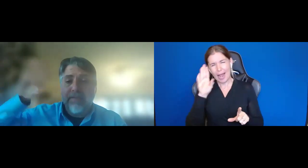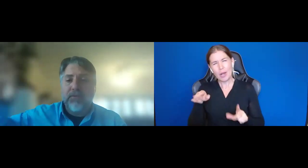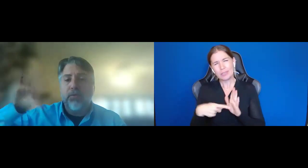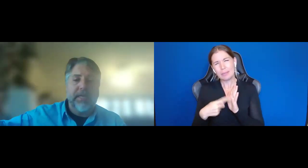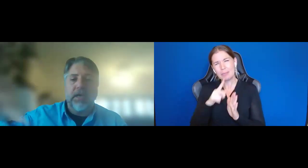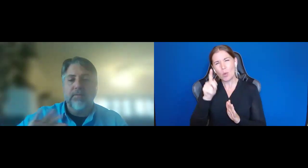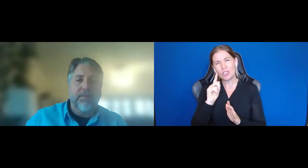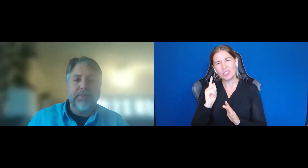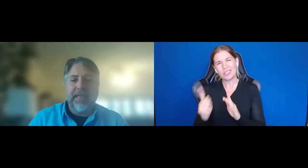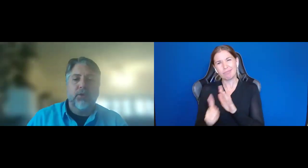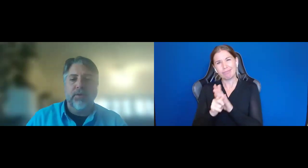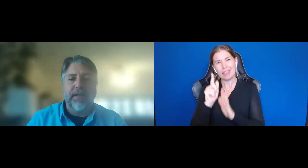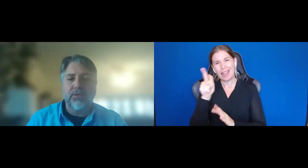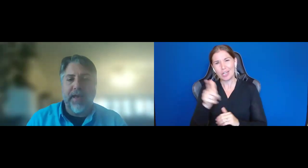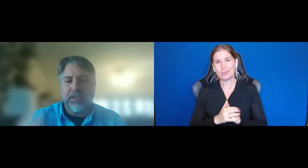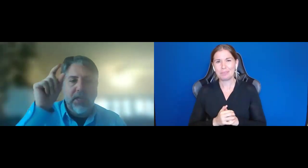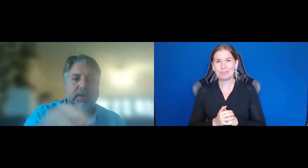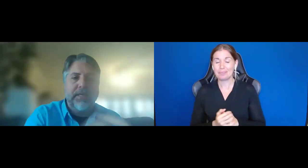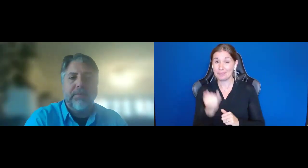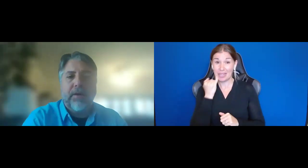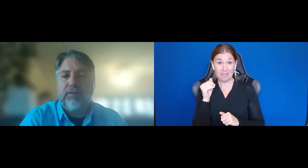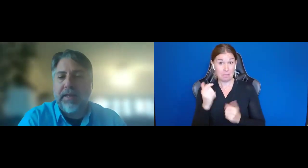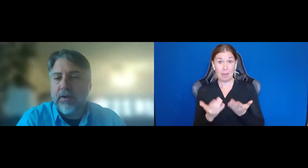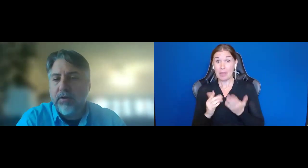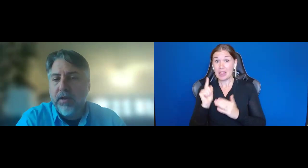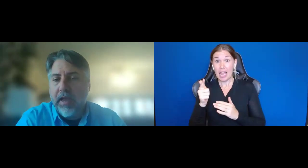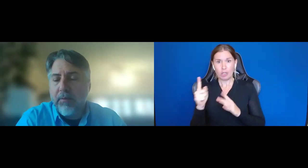If you think of something you would have liked to have asked, you can email me right there and